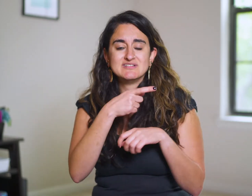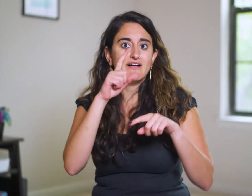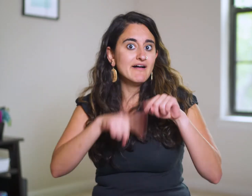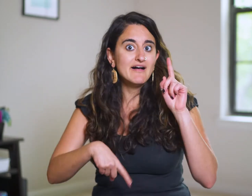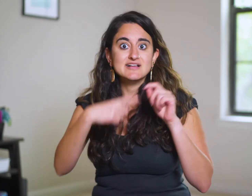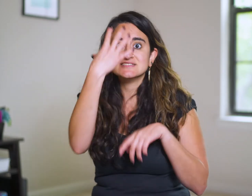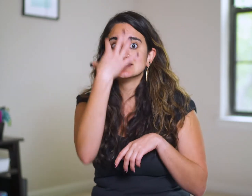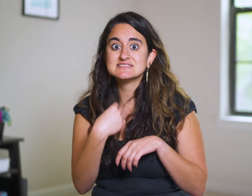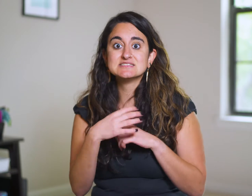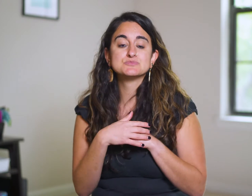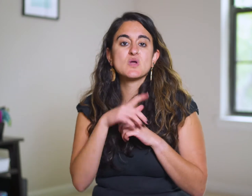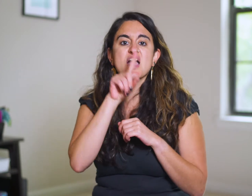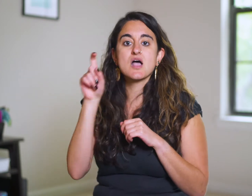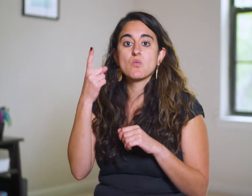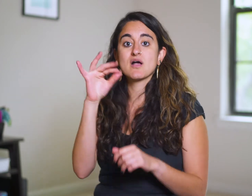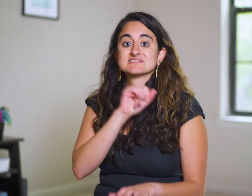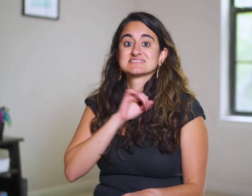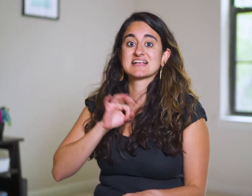To combat his insomnia, he asks one of his staff